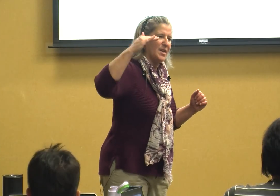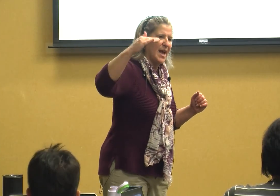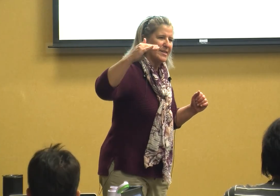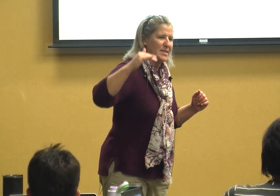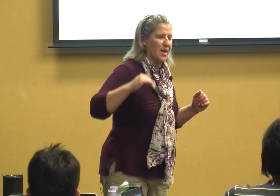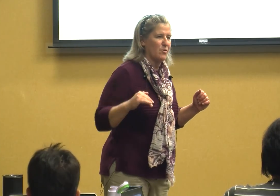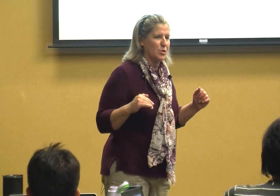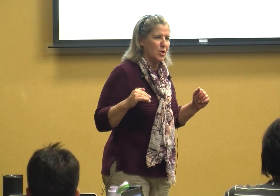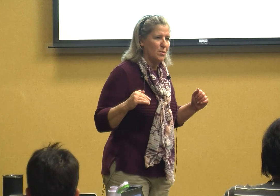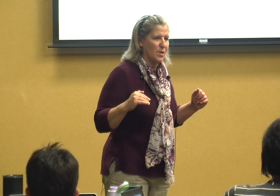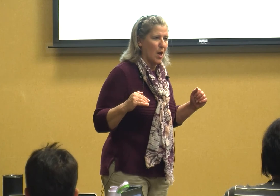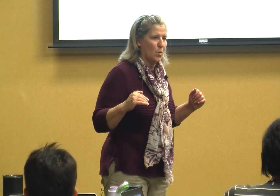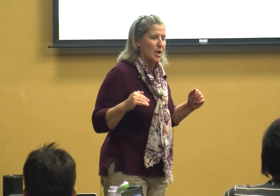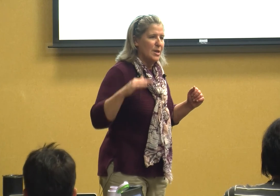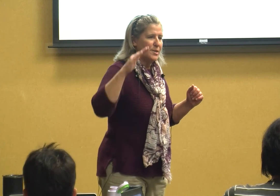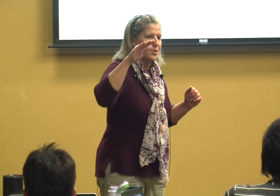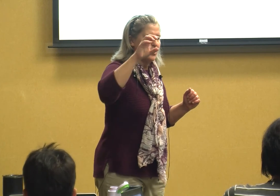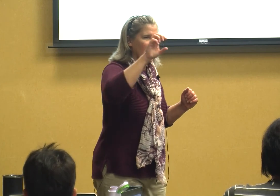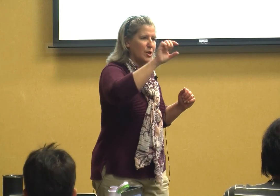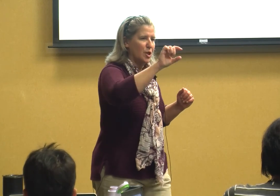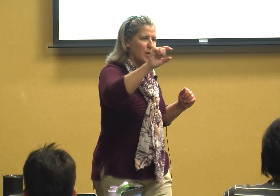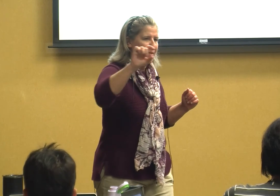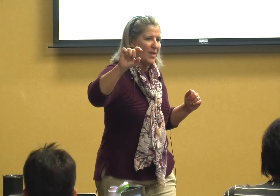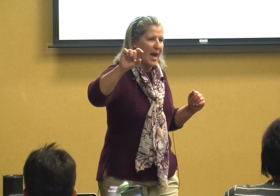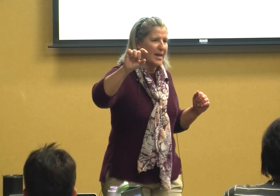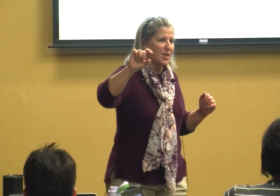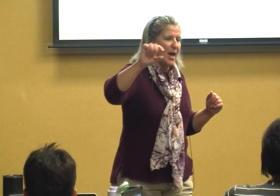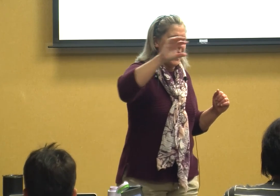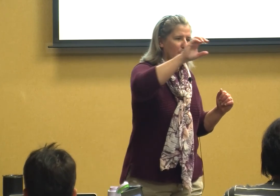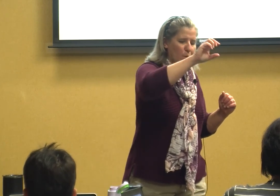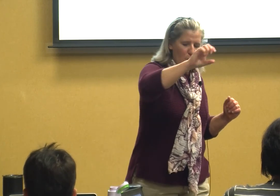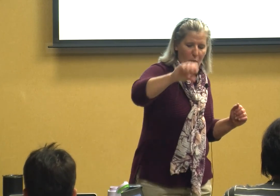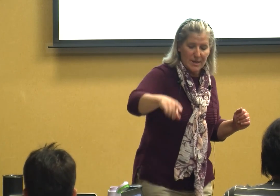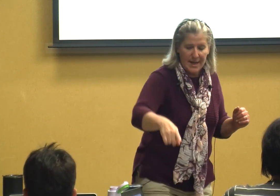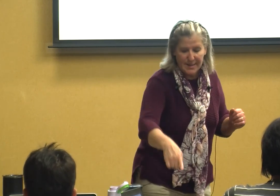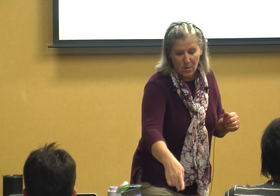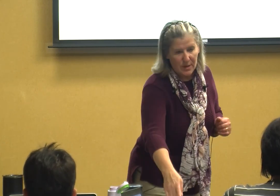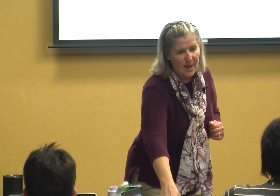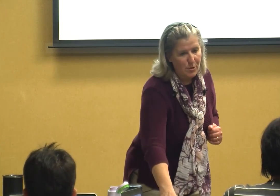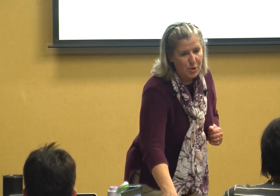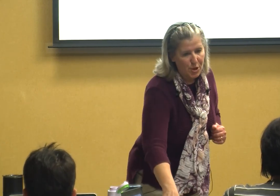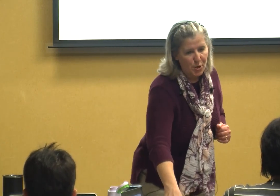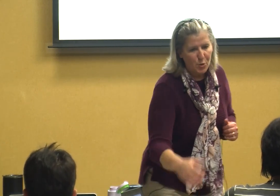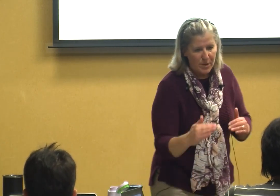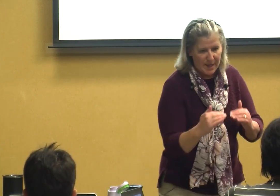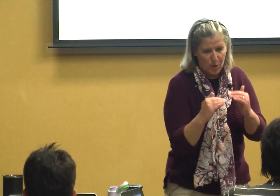next level too though so you're going to look at that and we're on he's on level two that you're